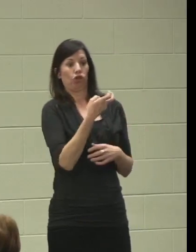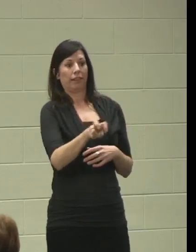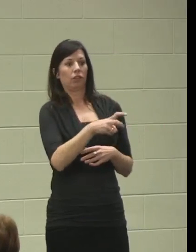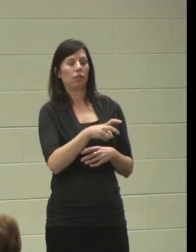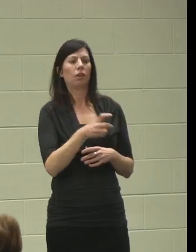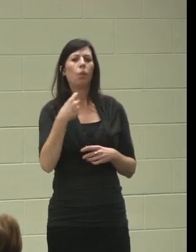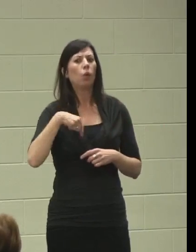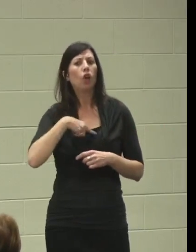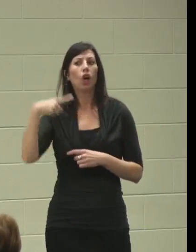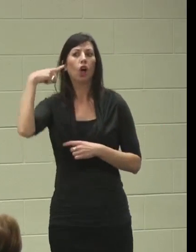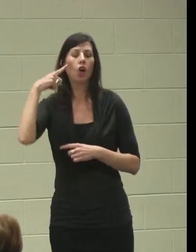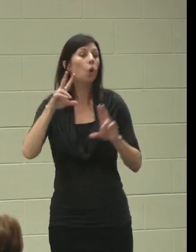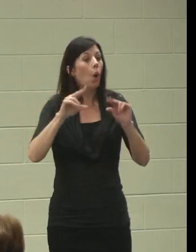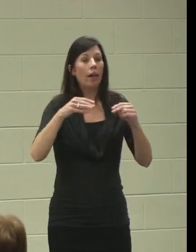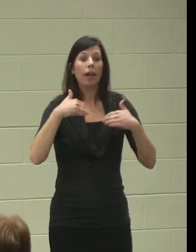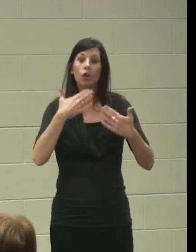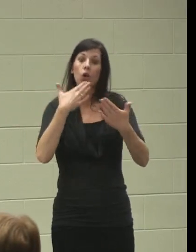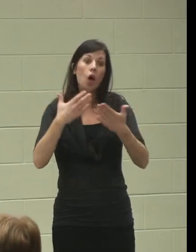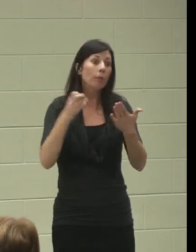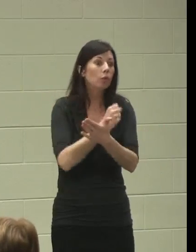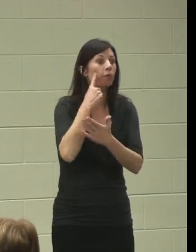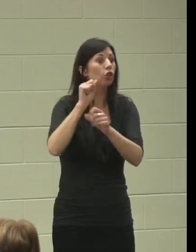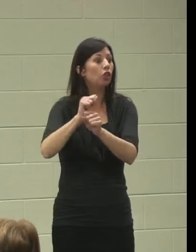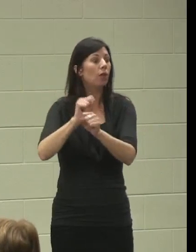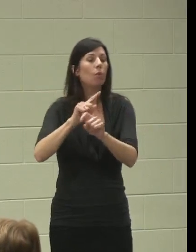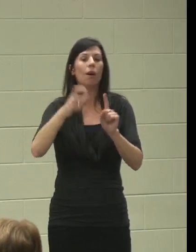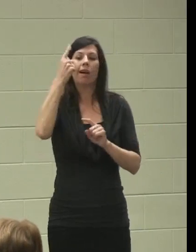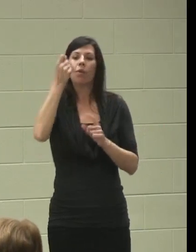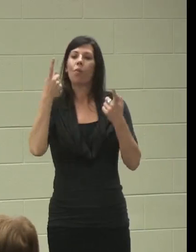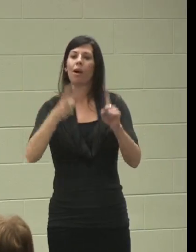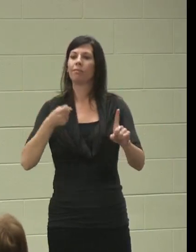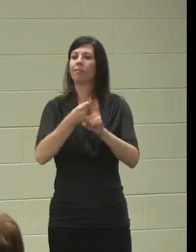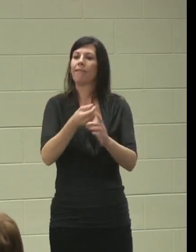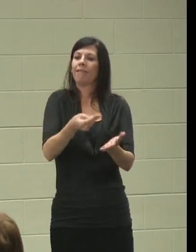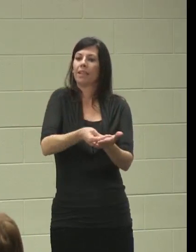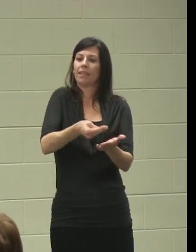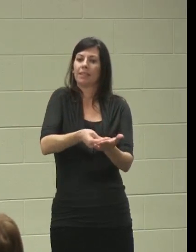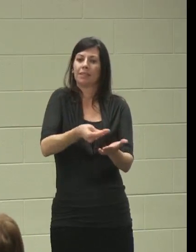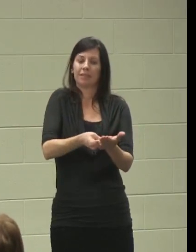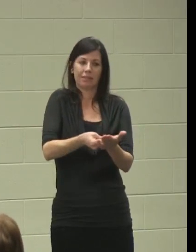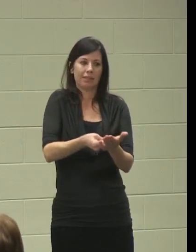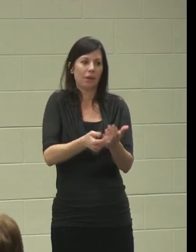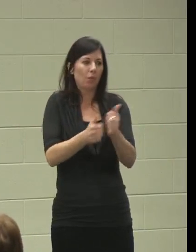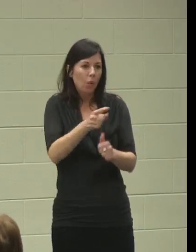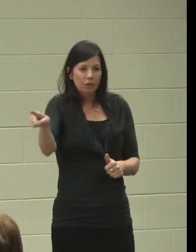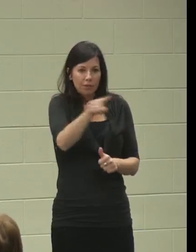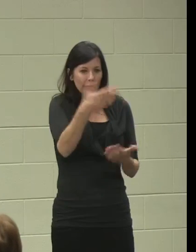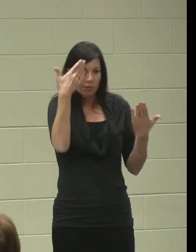a really good opportunity for a job." What happens is funding and that's something that most of you guys might not be aware of,